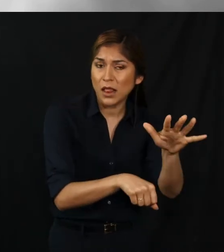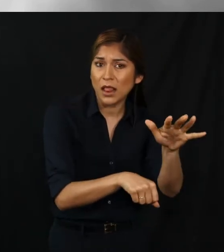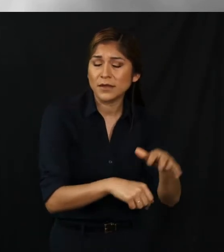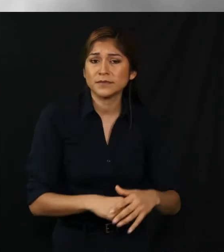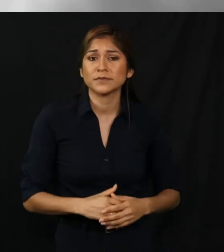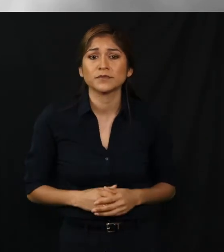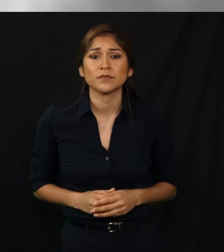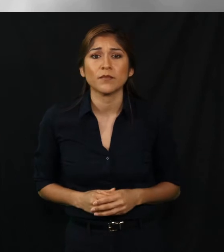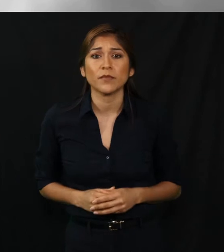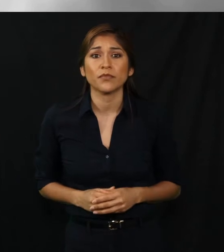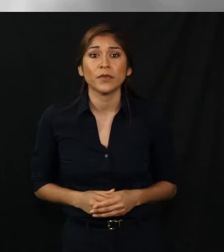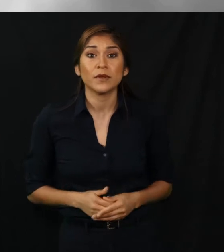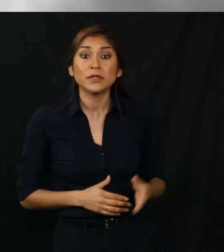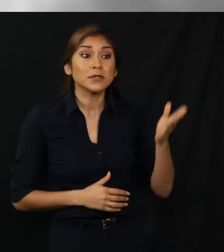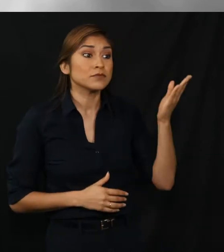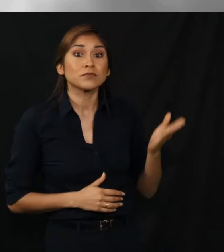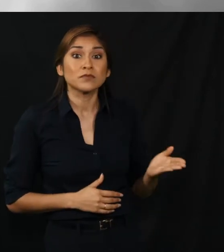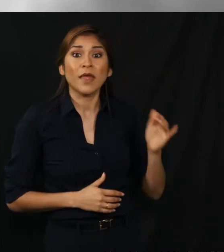and the date the absentee ballot was issued.